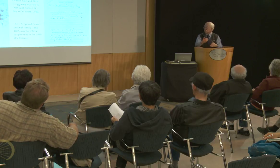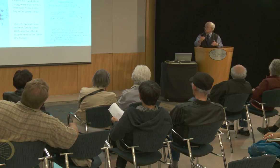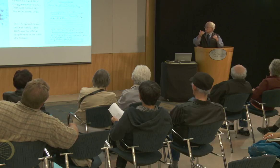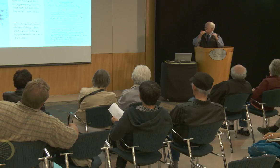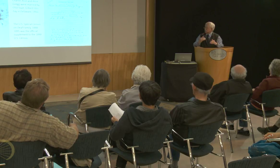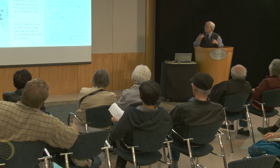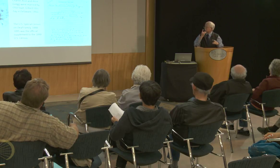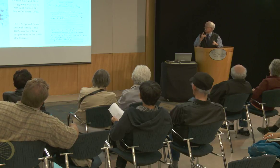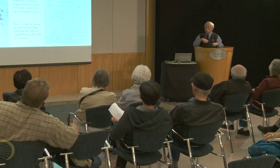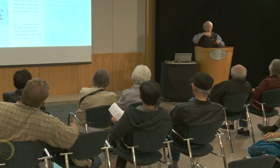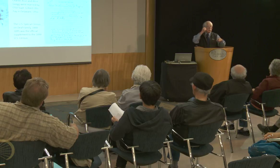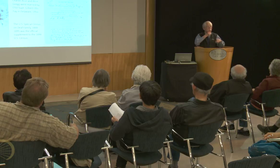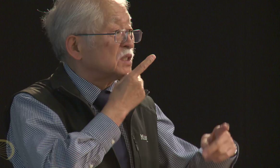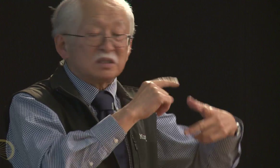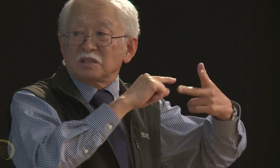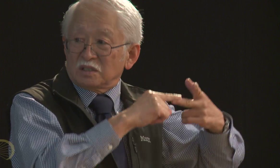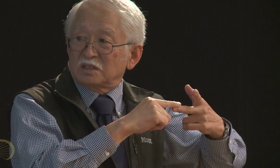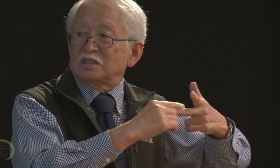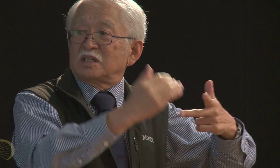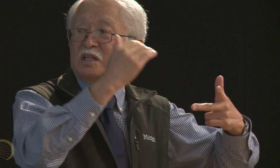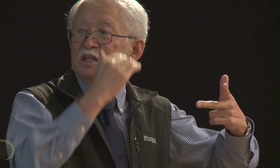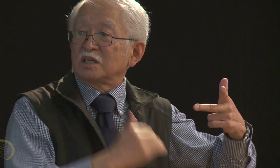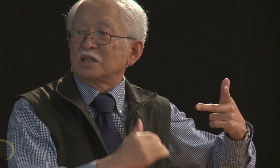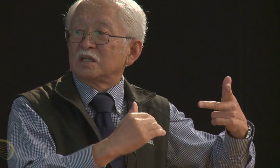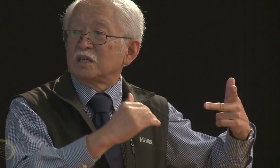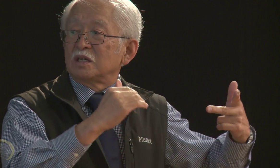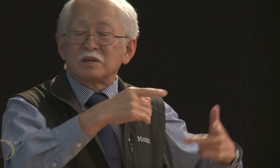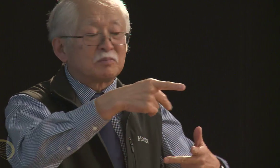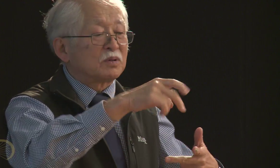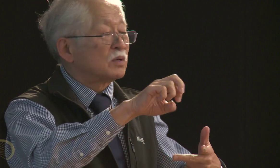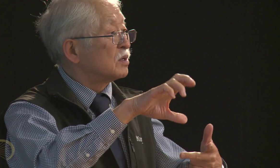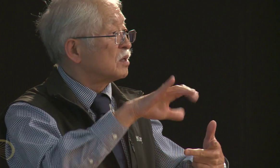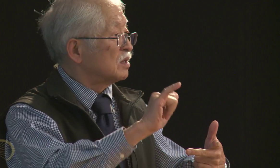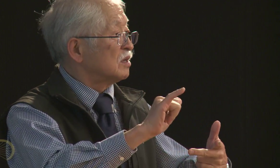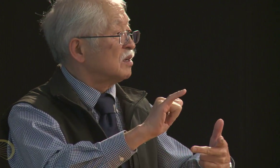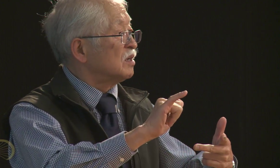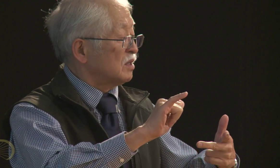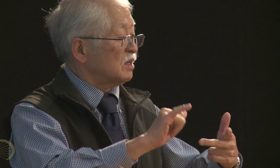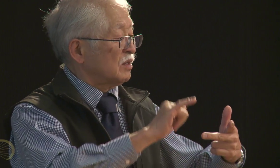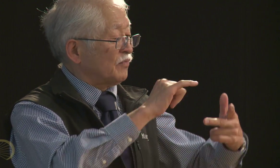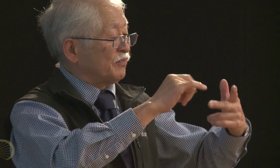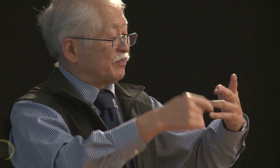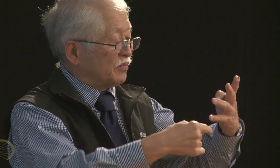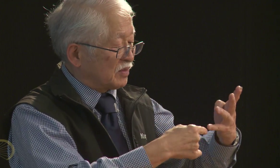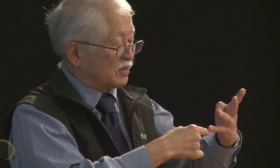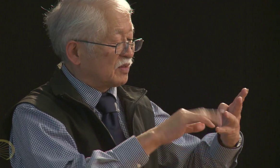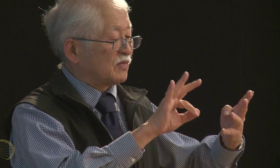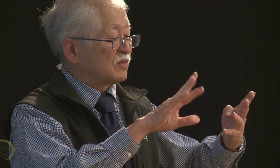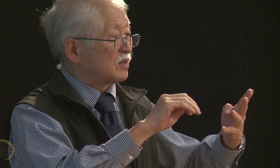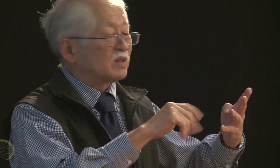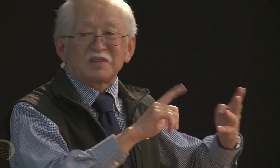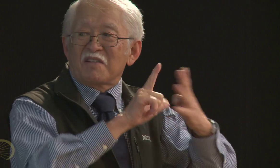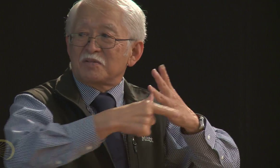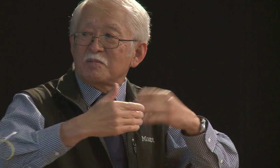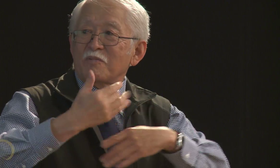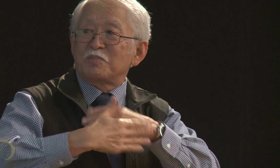apparently some difficulty, maybe food poisoning or something, and then you'll see a third one. That was Percy's, the middle child was Delight, and then